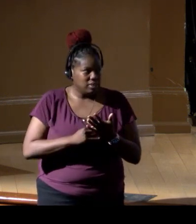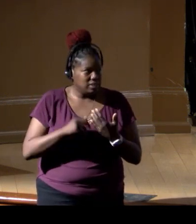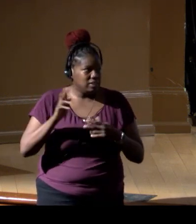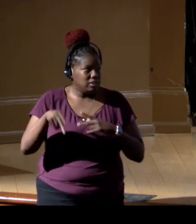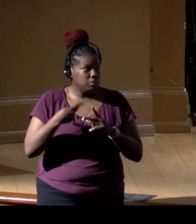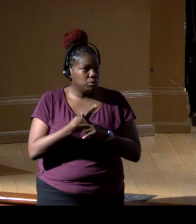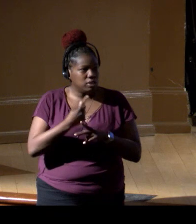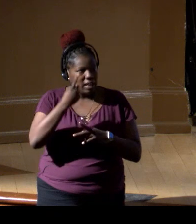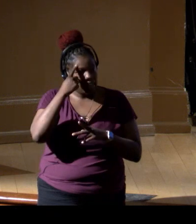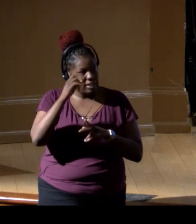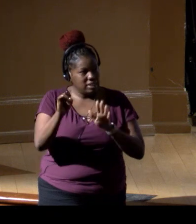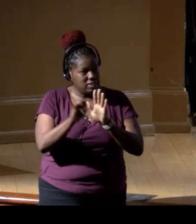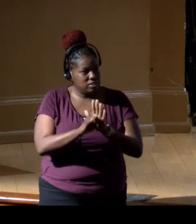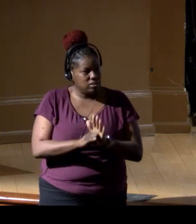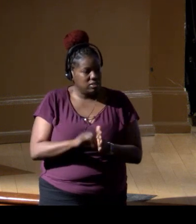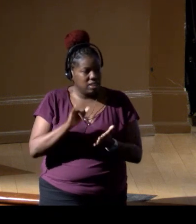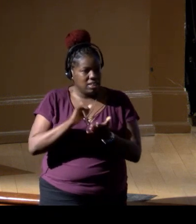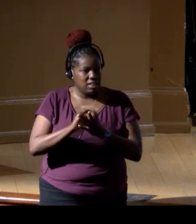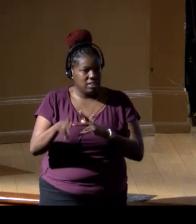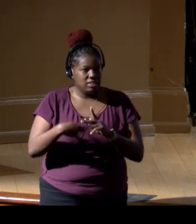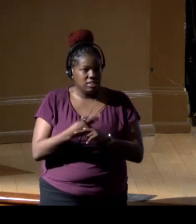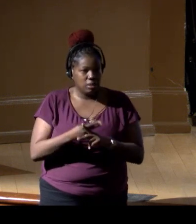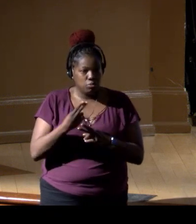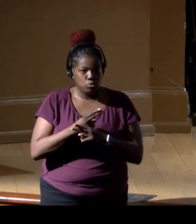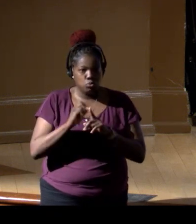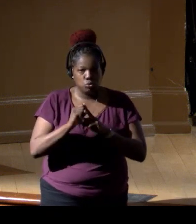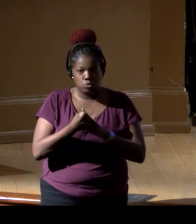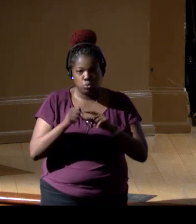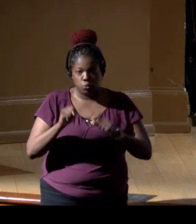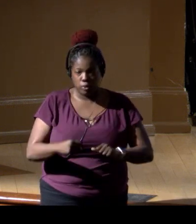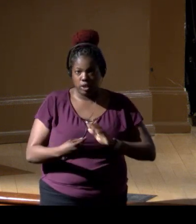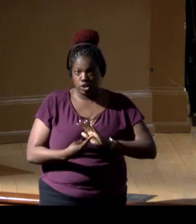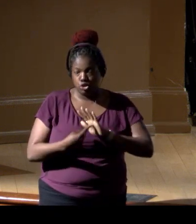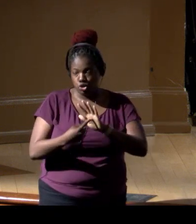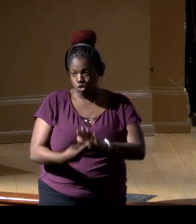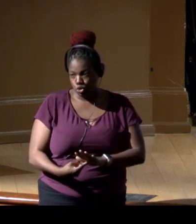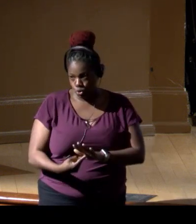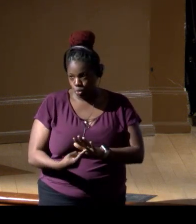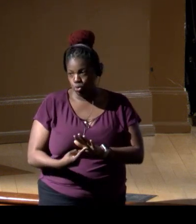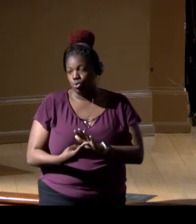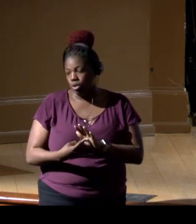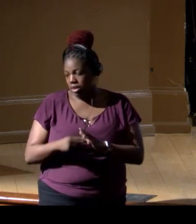So I think identifying those use cases where we can really demonstrate a given technology,